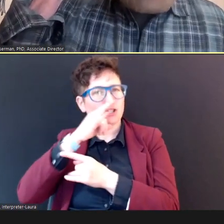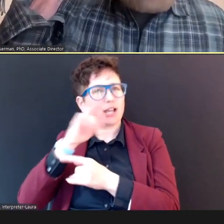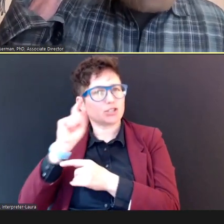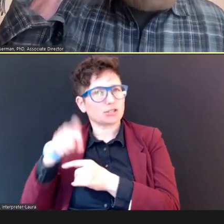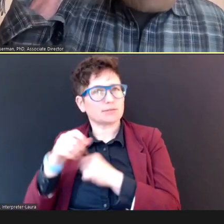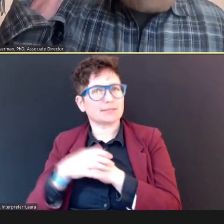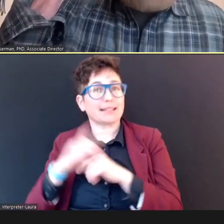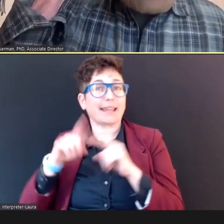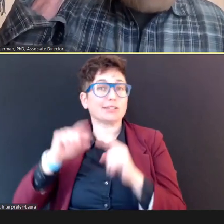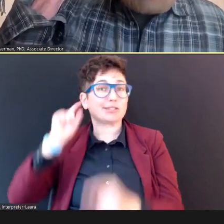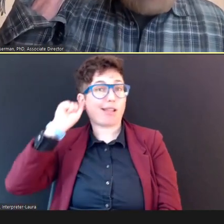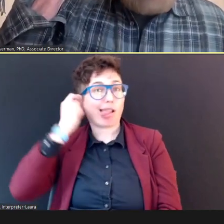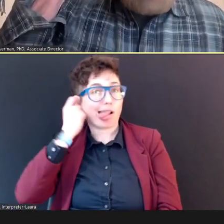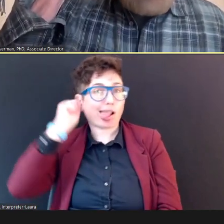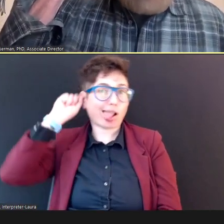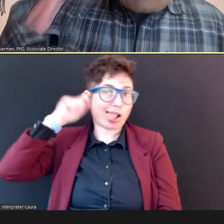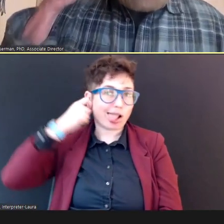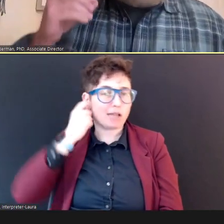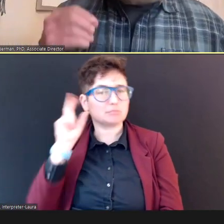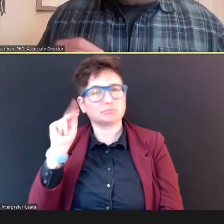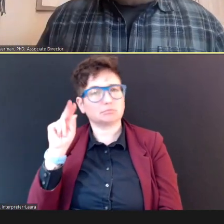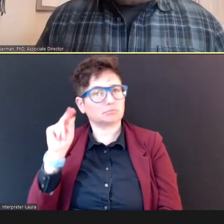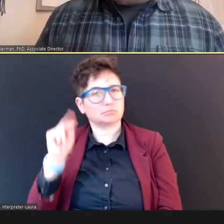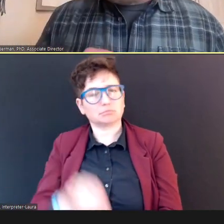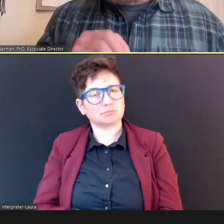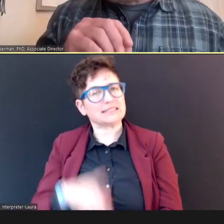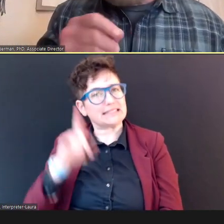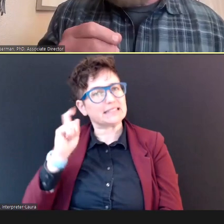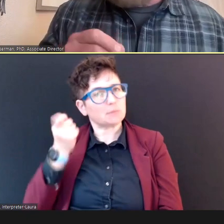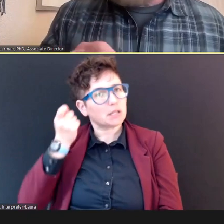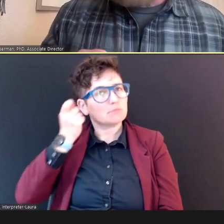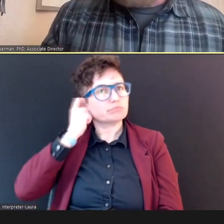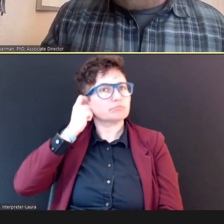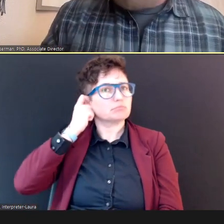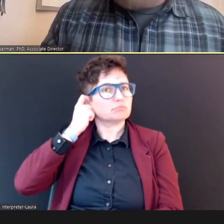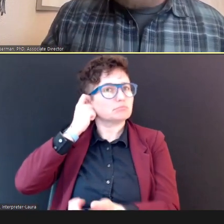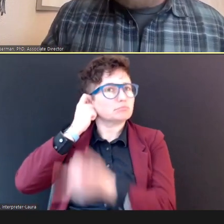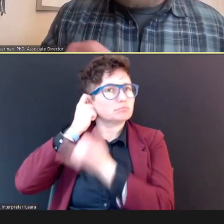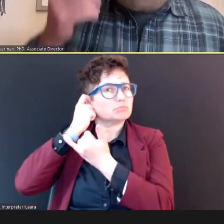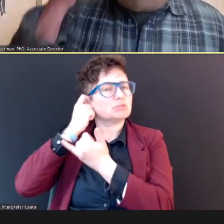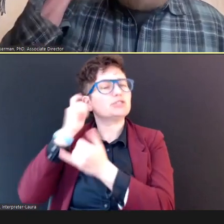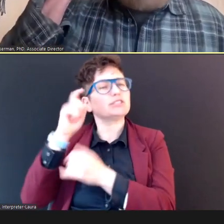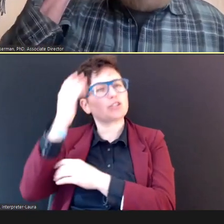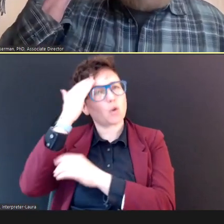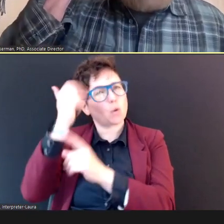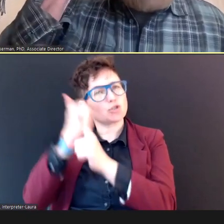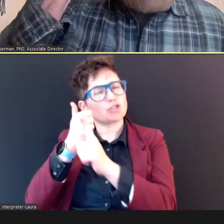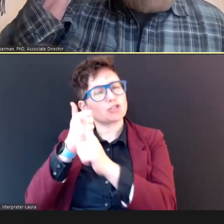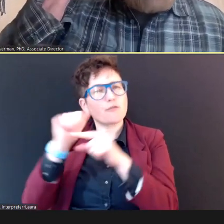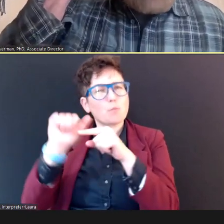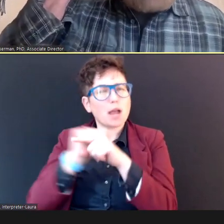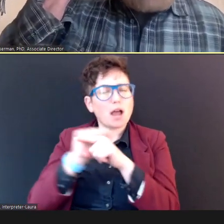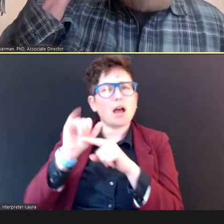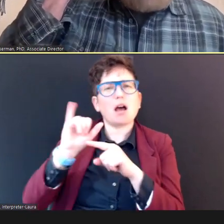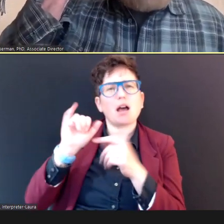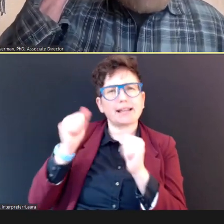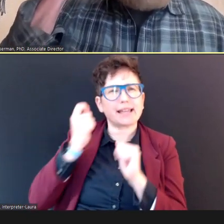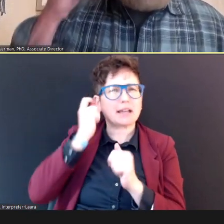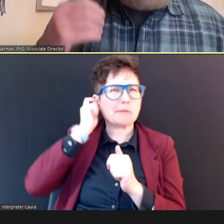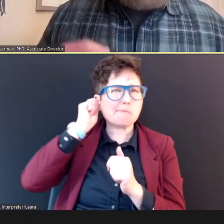just loosely be in there, and so get to know it on yourself, where you know you can wiggle it around and you're not going to hurt